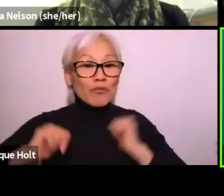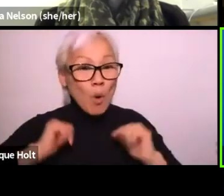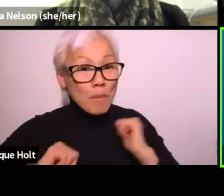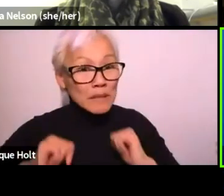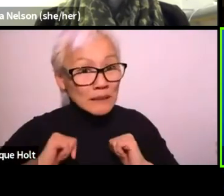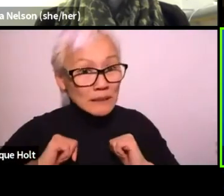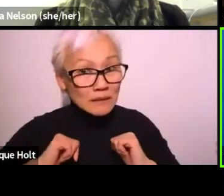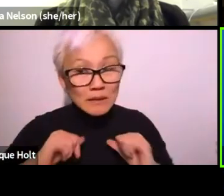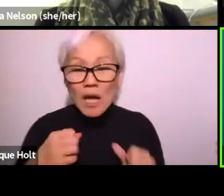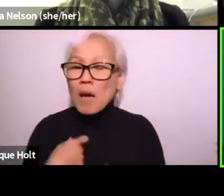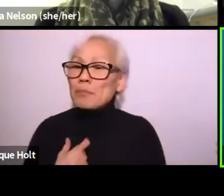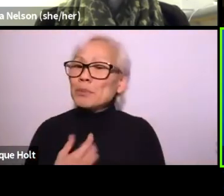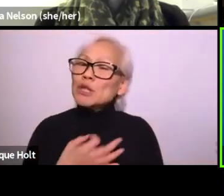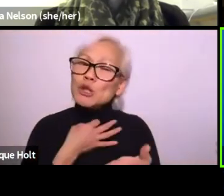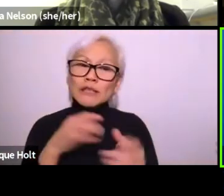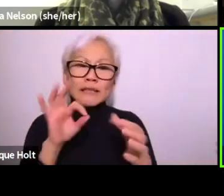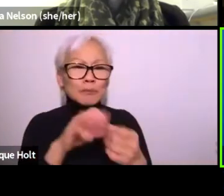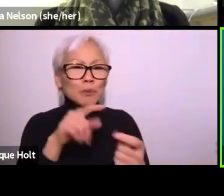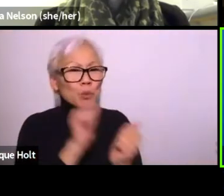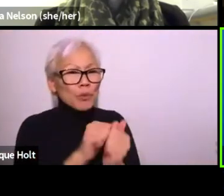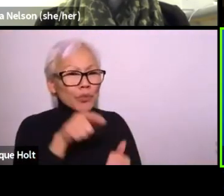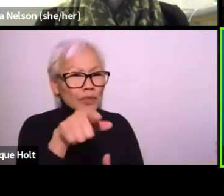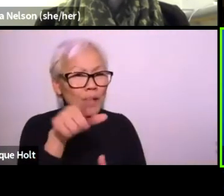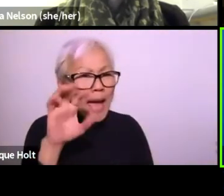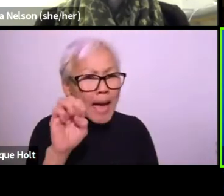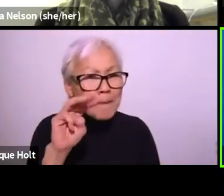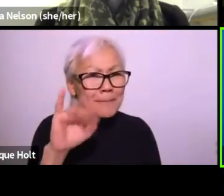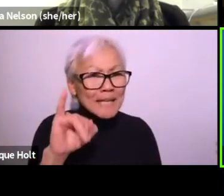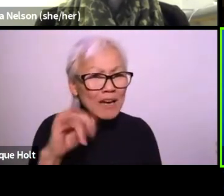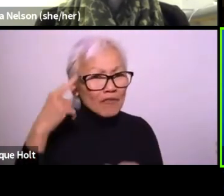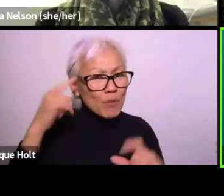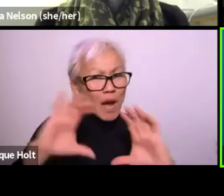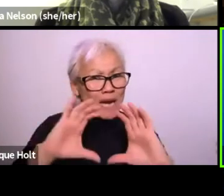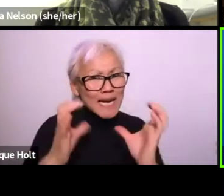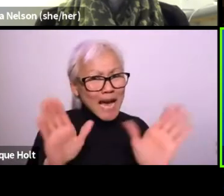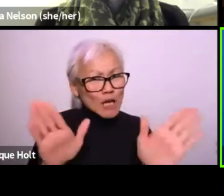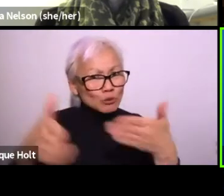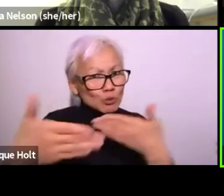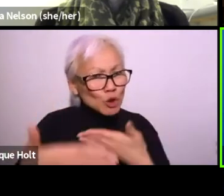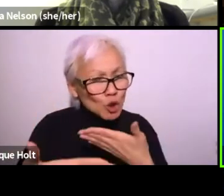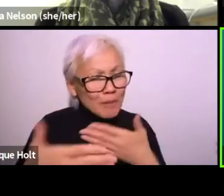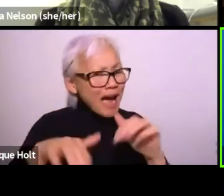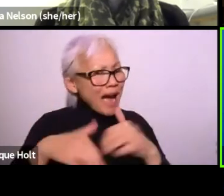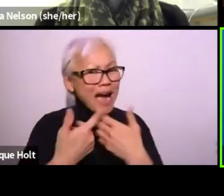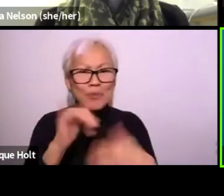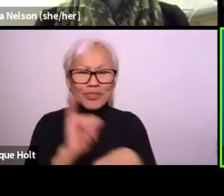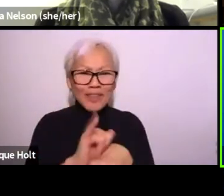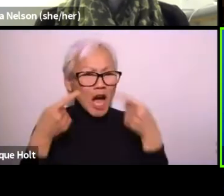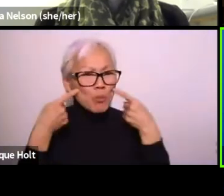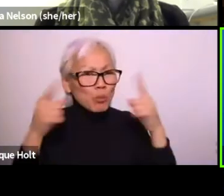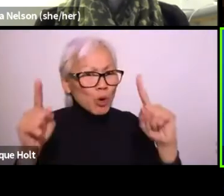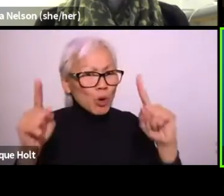if you want to set something up, especially a performance. But I'm curious, Emi, in the classroom,